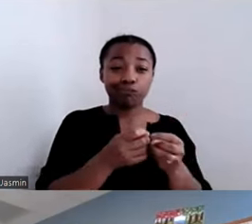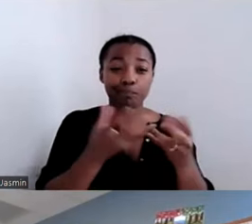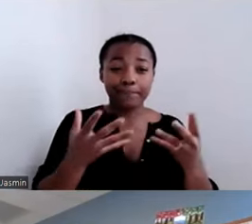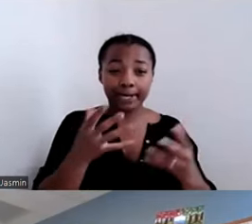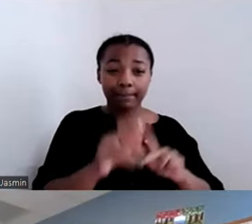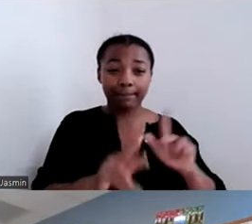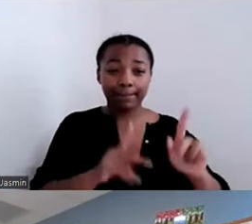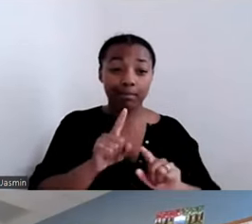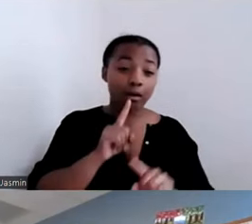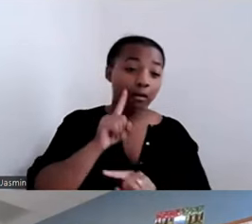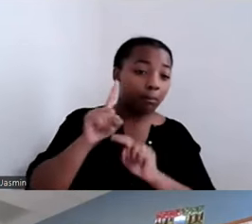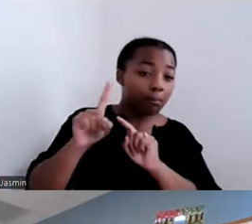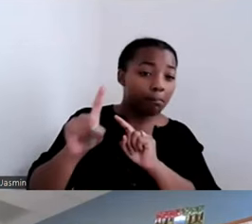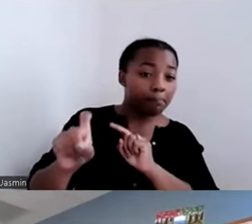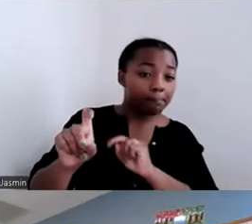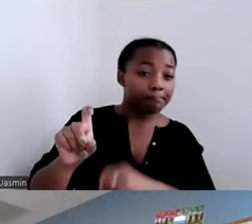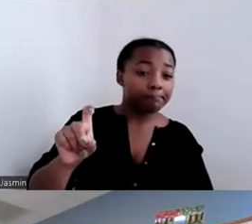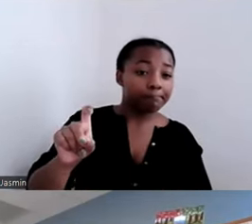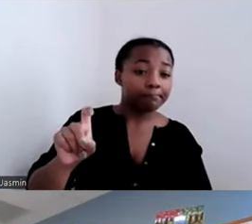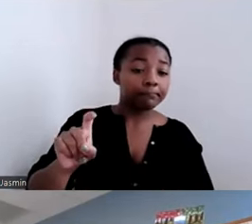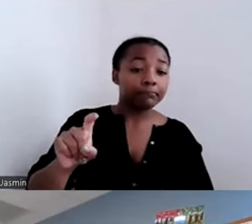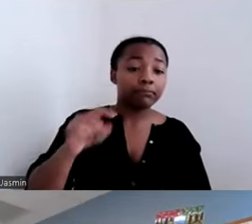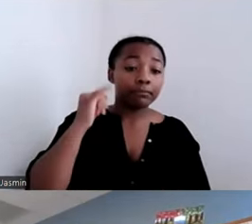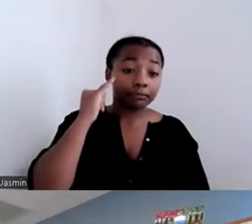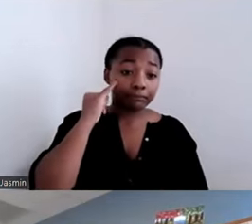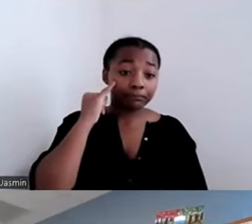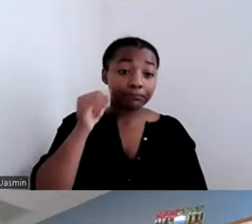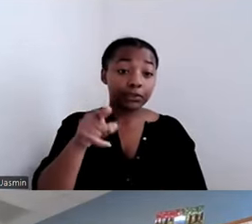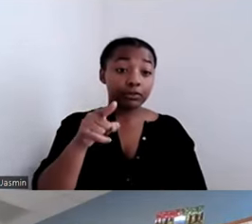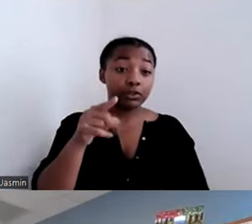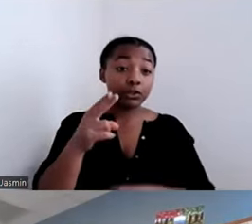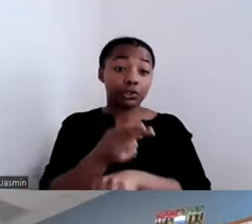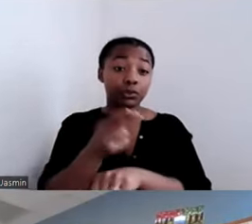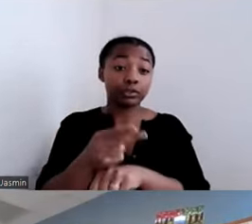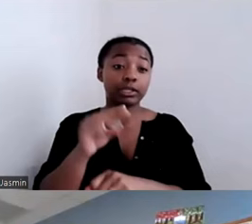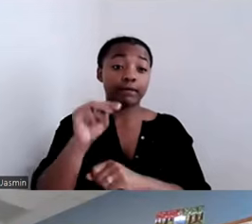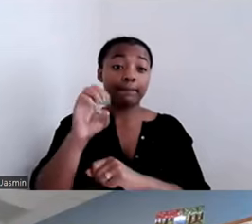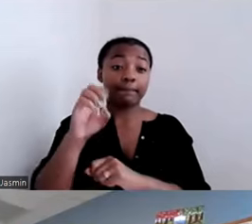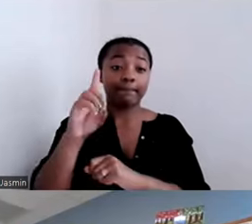are still using any Medicaid funding to support your community inclusion work?